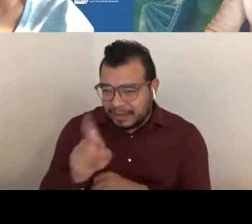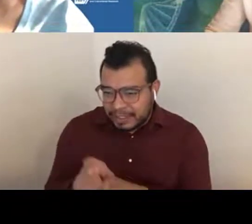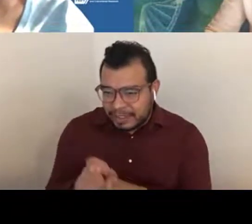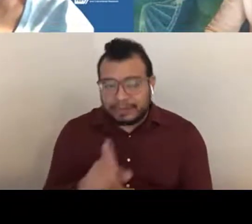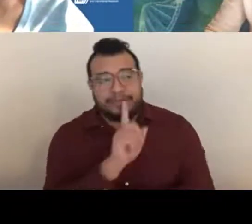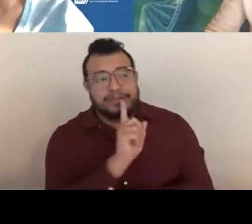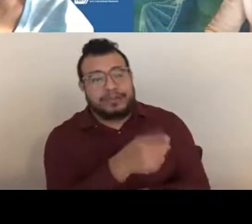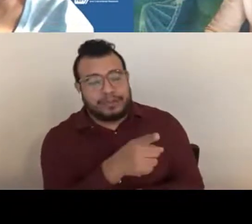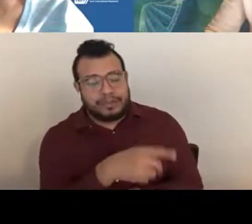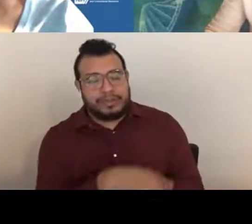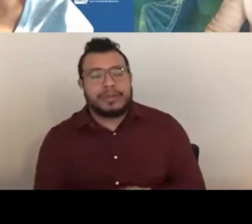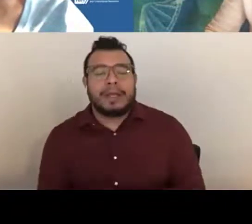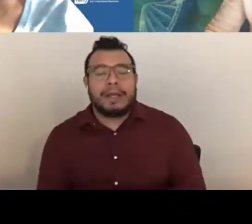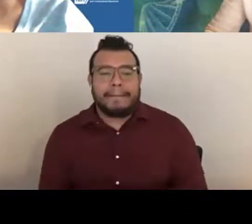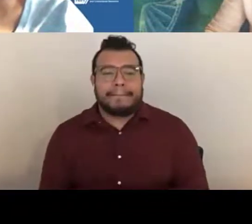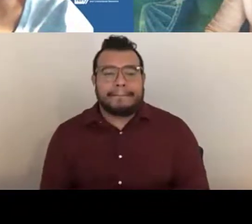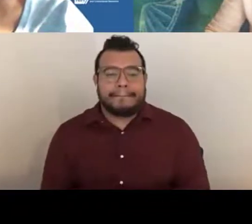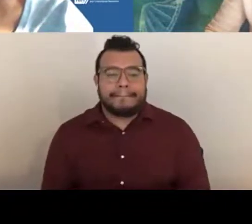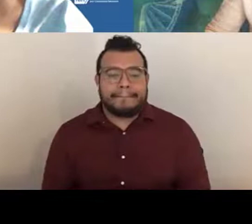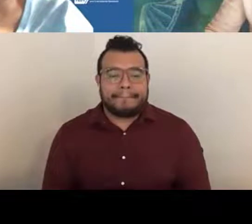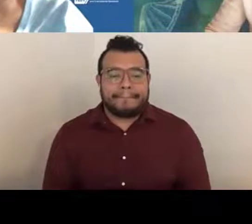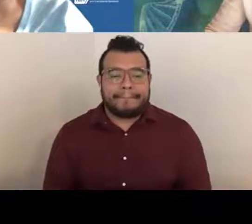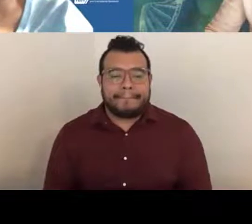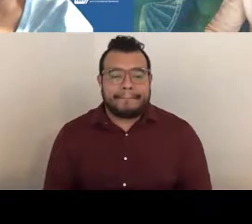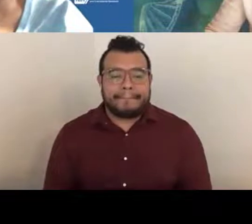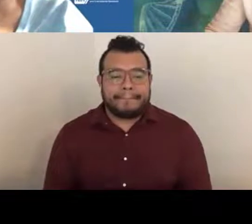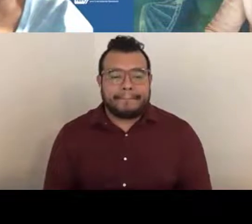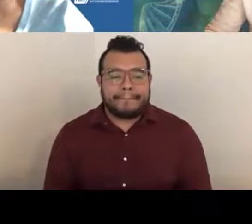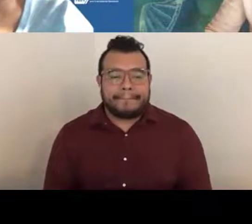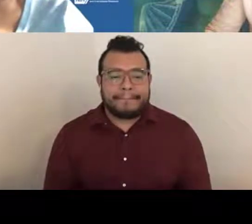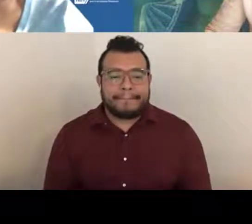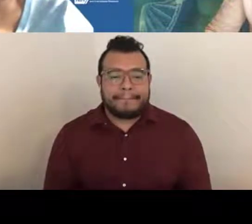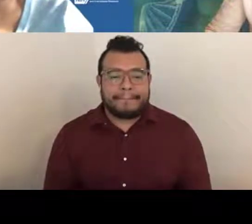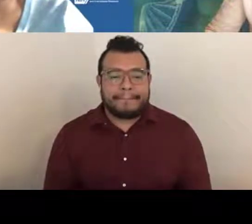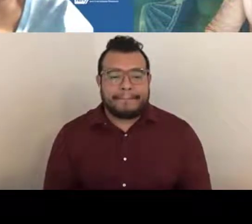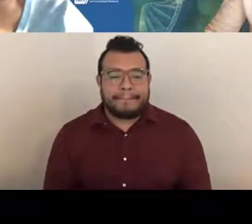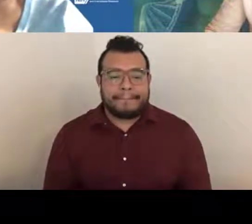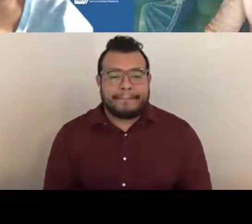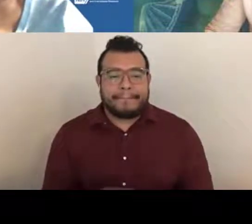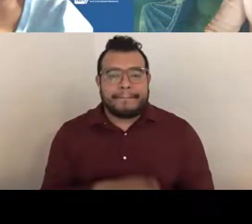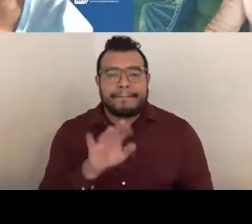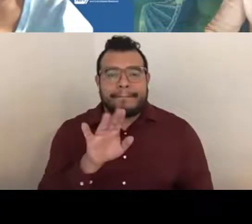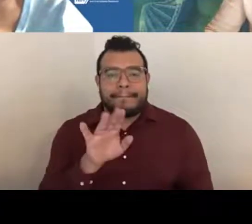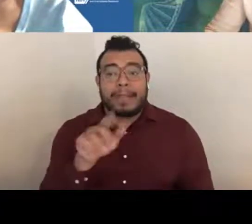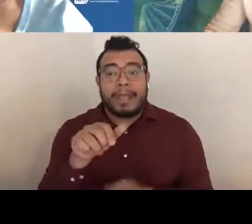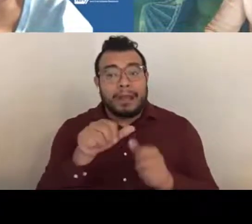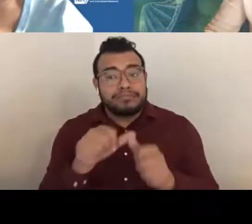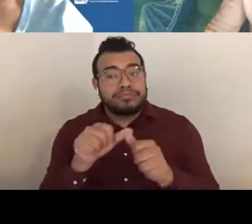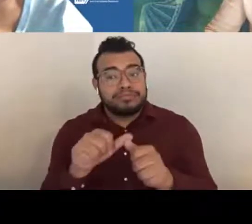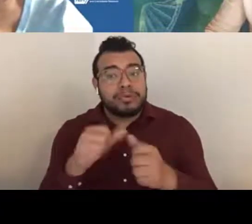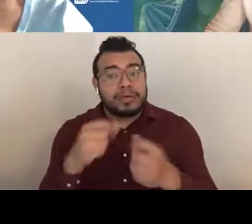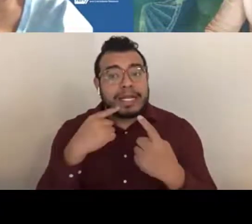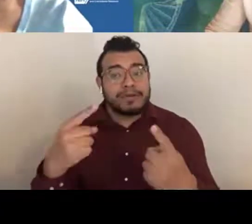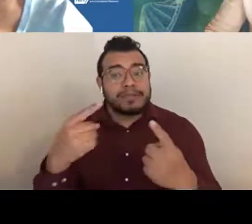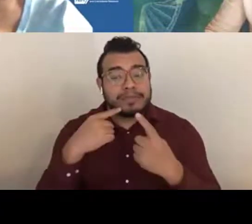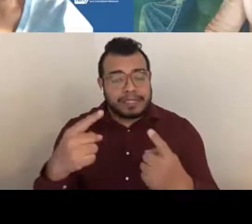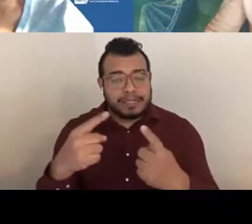I said that other than the ongoing announcements, are there other .. . It says in addition to FOAs,